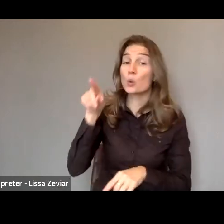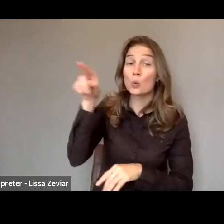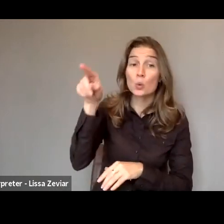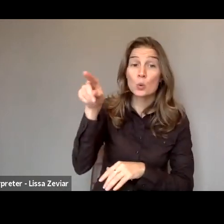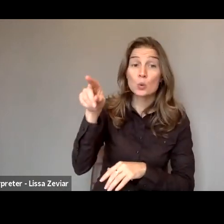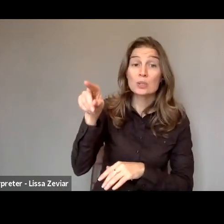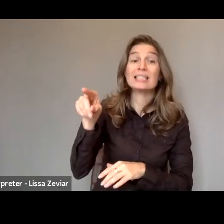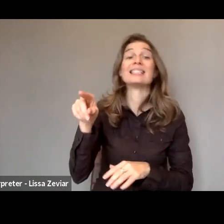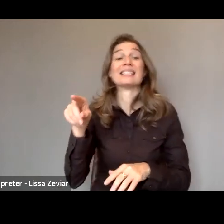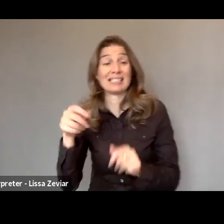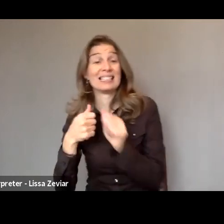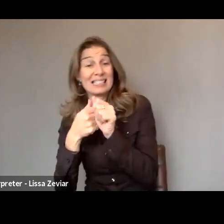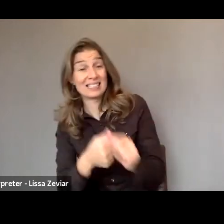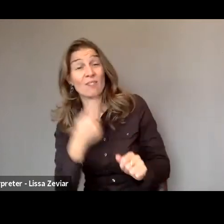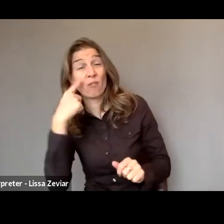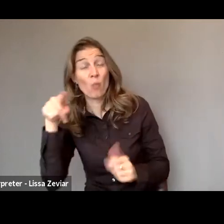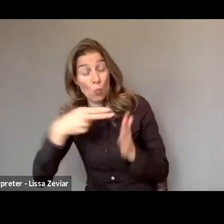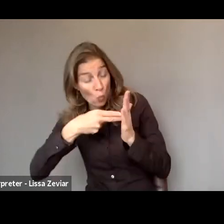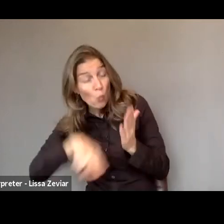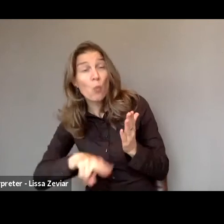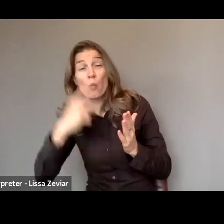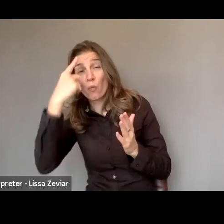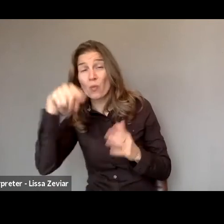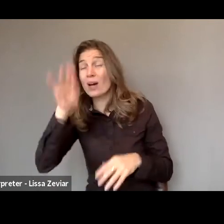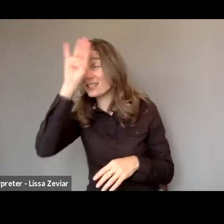Needless to explain now how important the Istanbul Convention is.